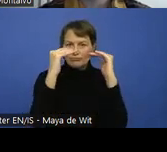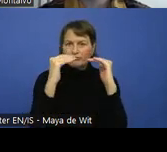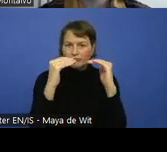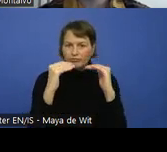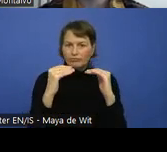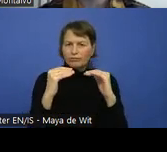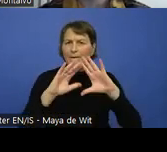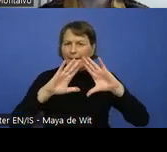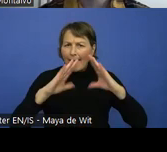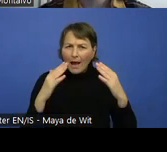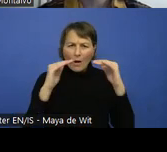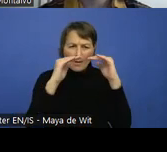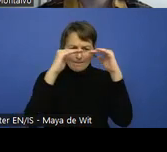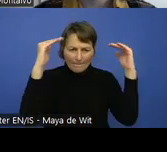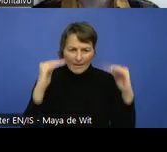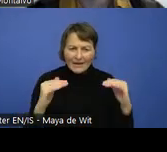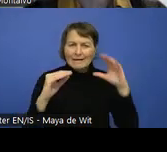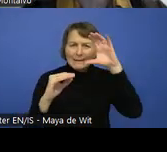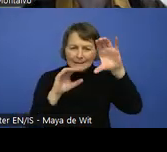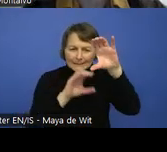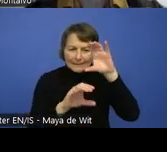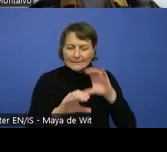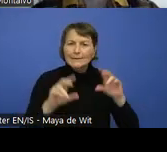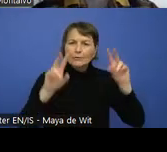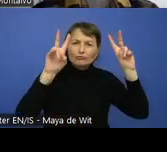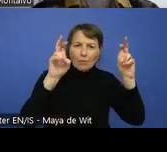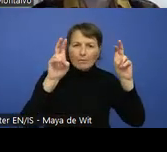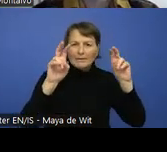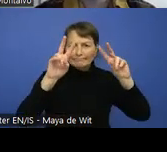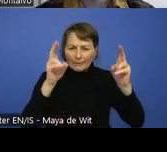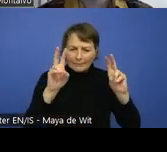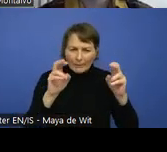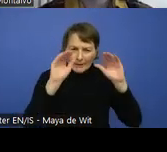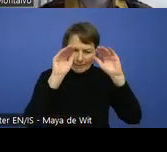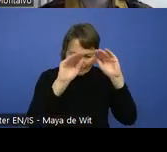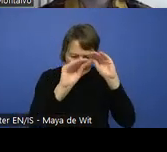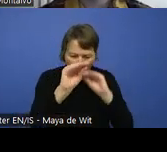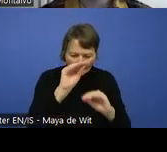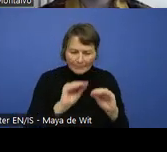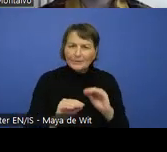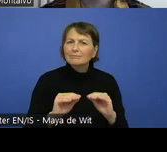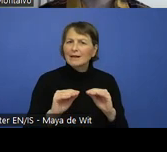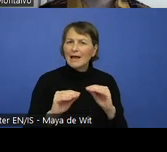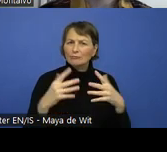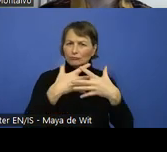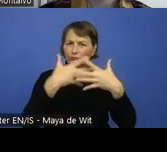the sections, headings, titles, and other structural elements of the page from a coding